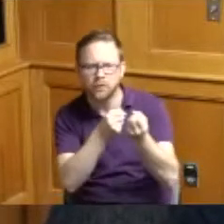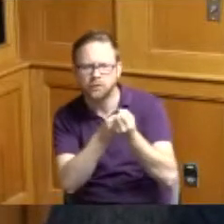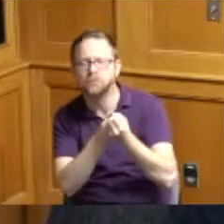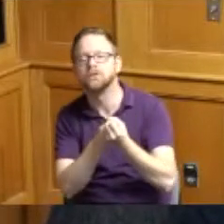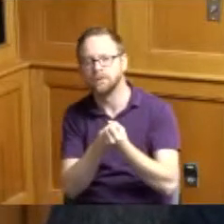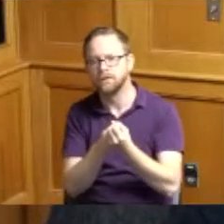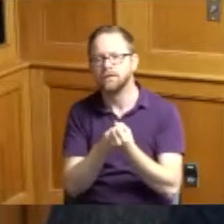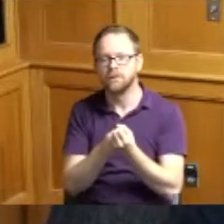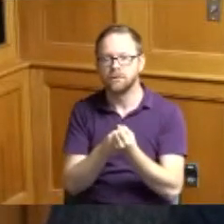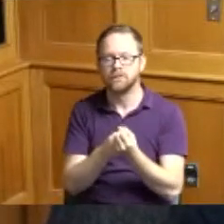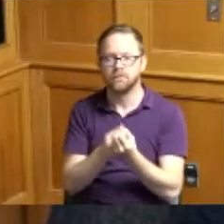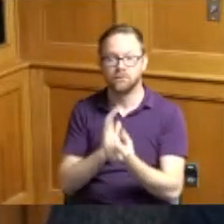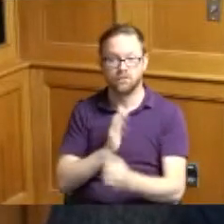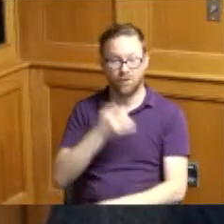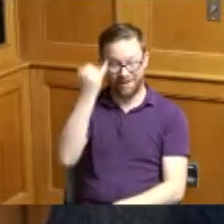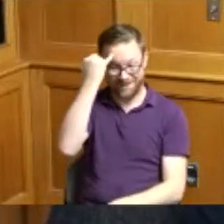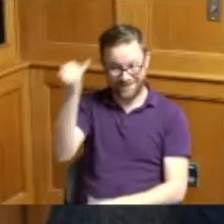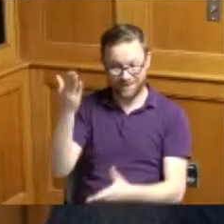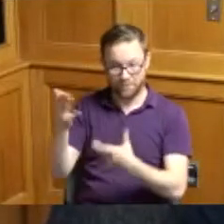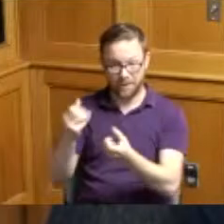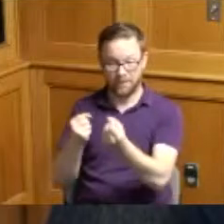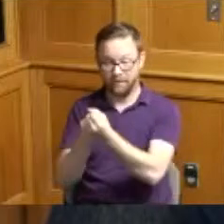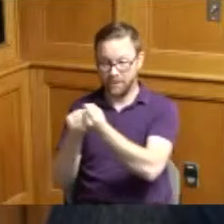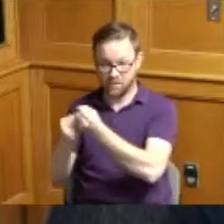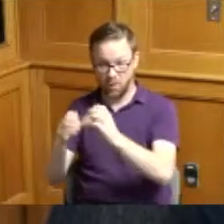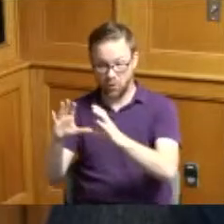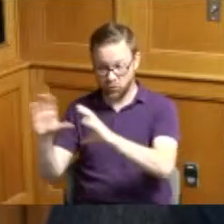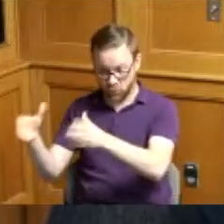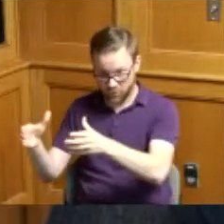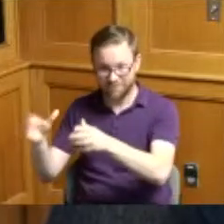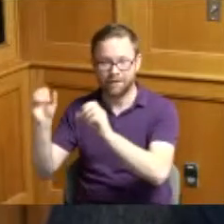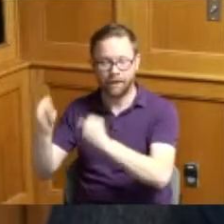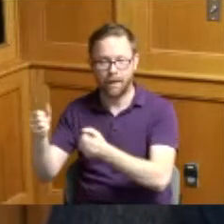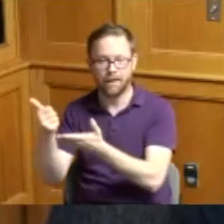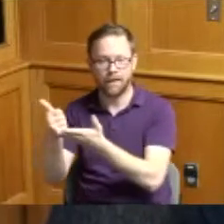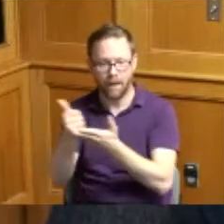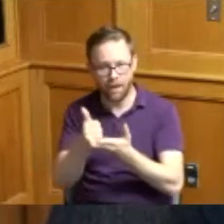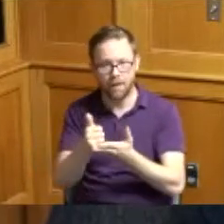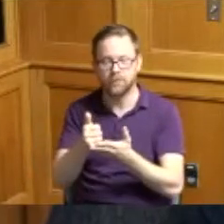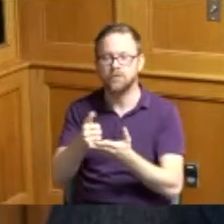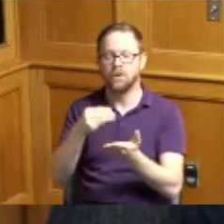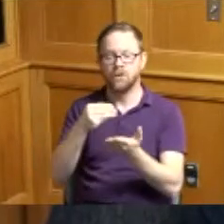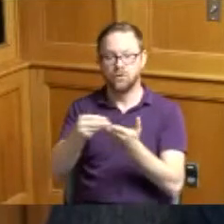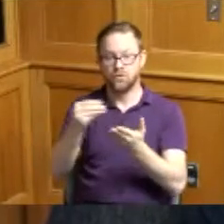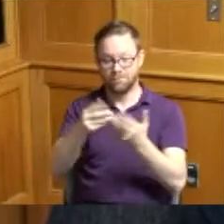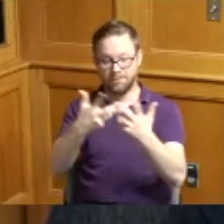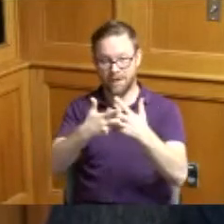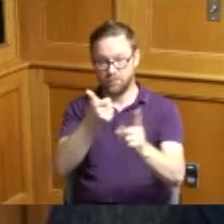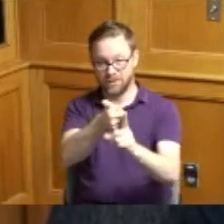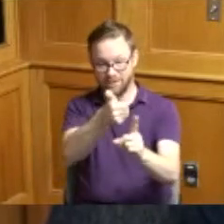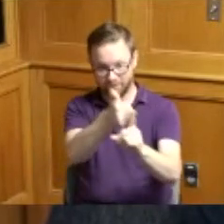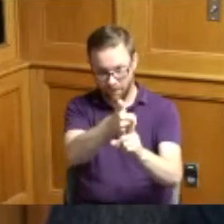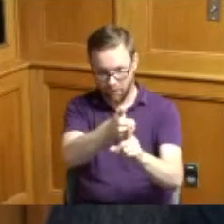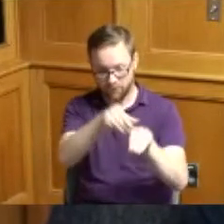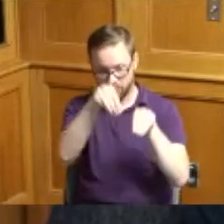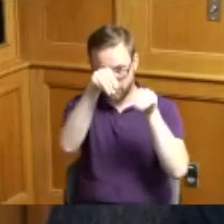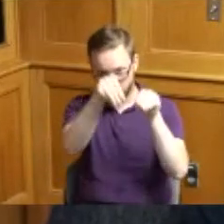idea would be that maybe the sponsors can help to purchase the dispensers and then as we have all